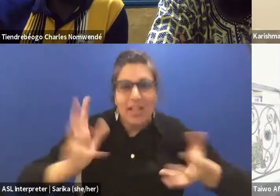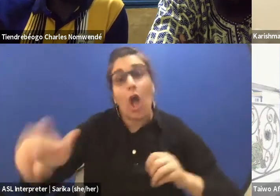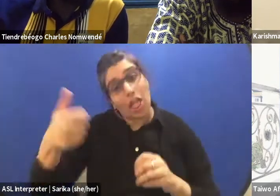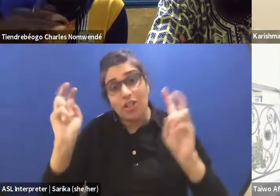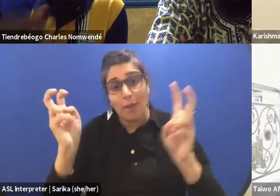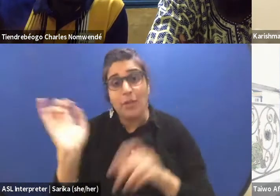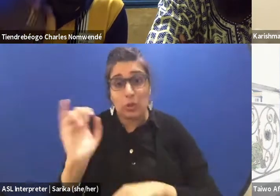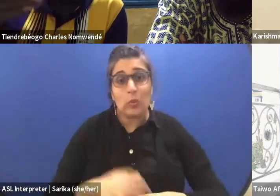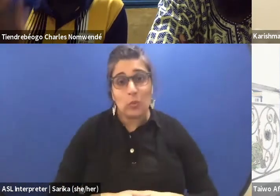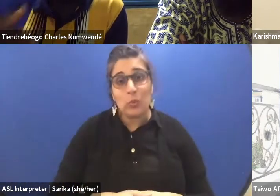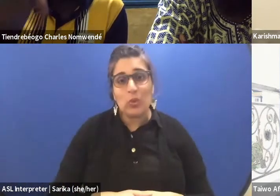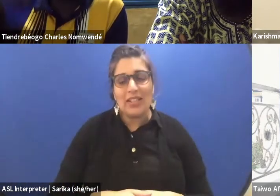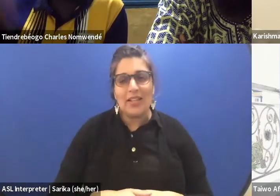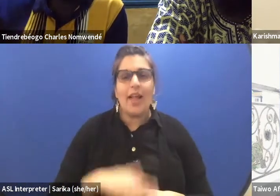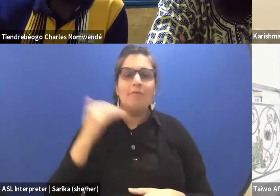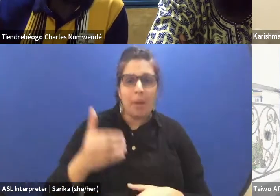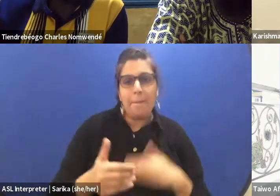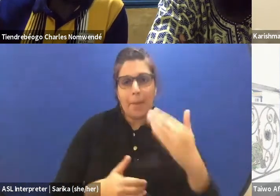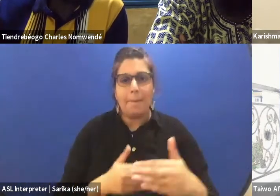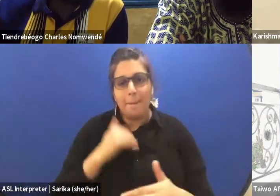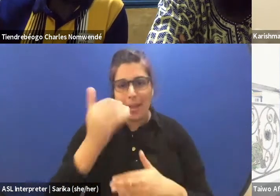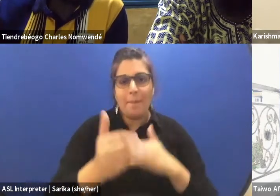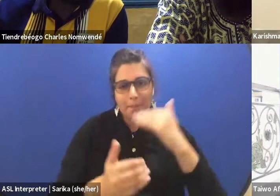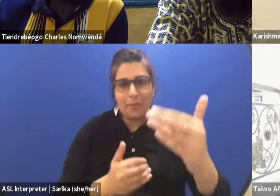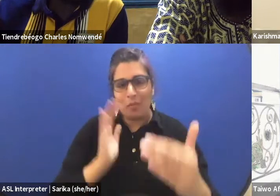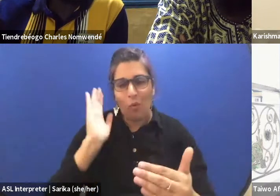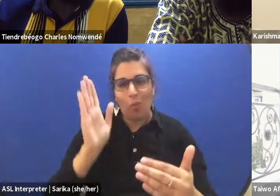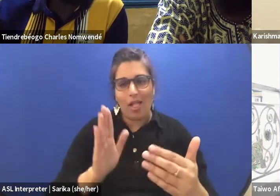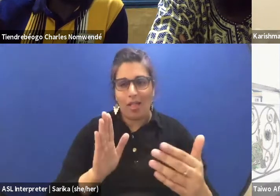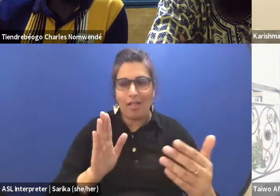and step by step, we discover each other, like that.